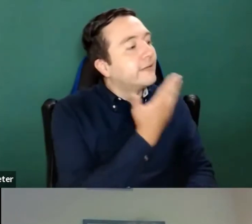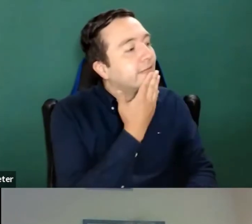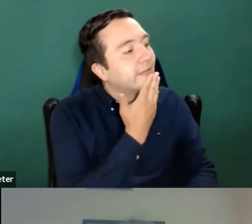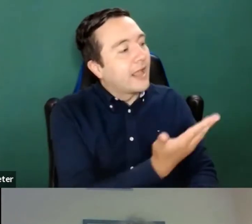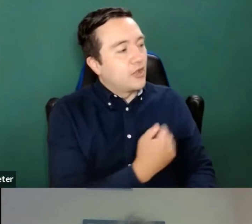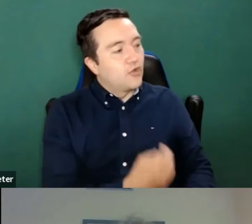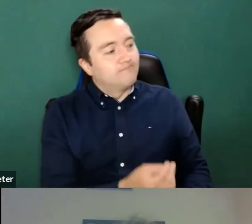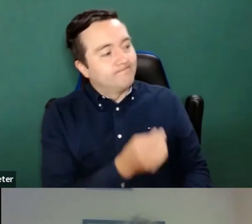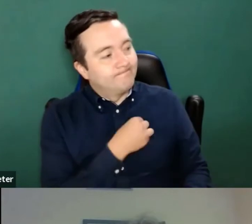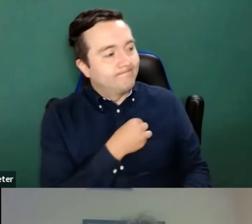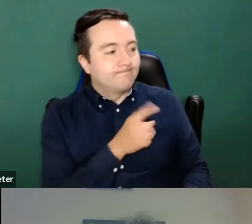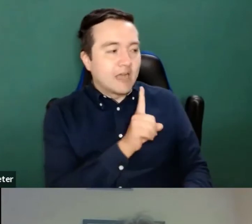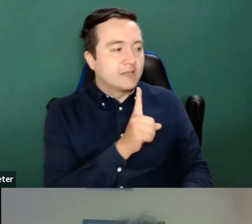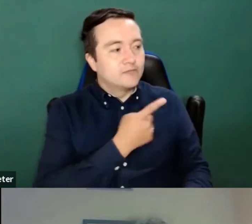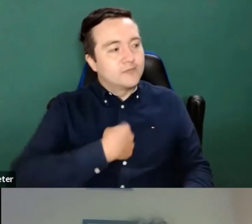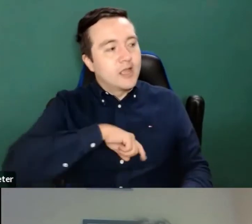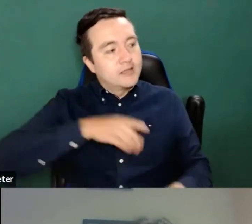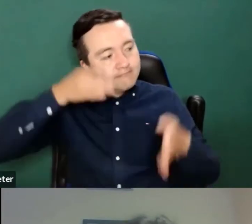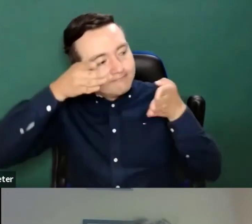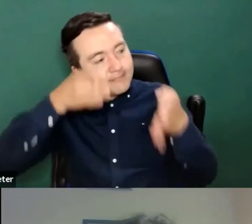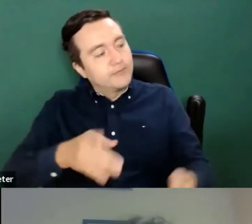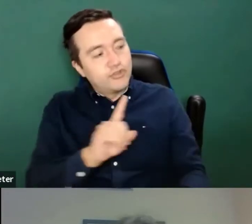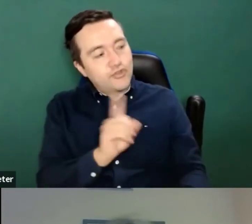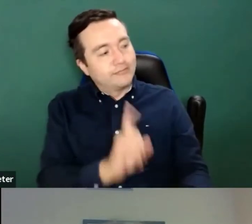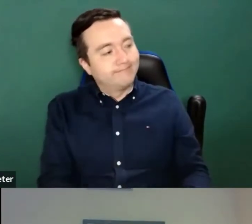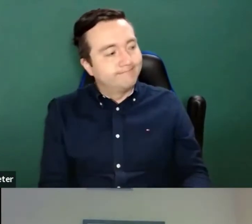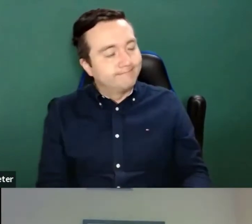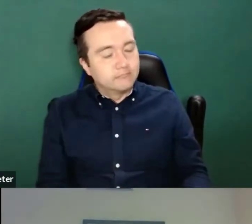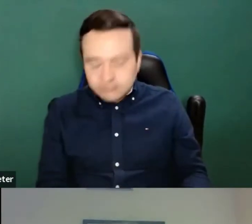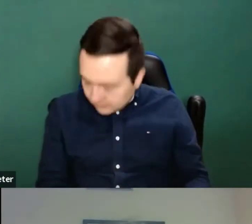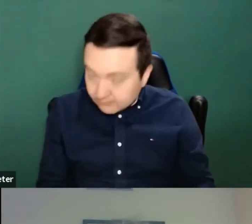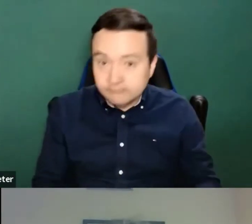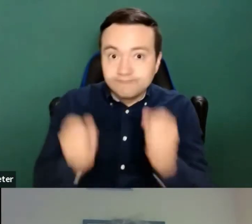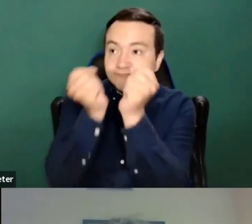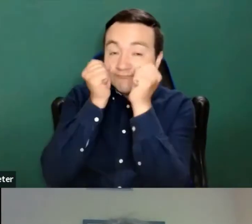But this is not our priority right now. Yeah, astonishing. I mean, it's unbelievable.